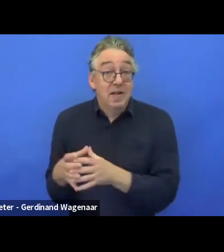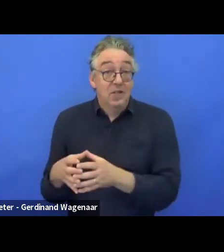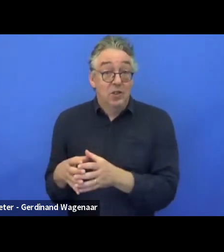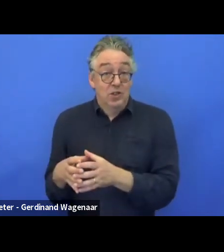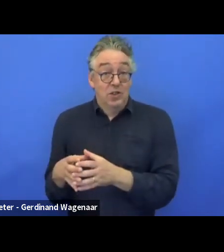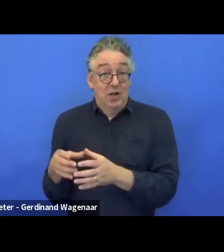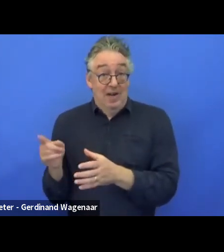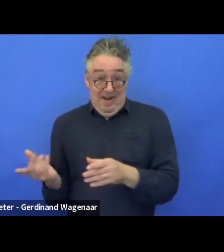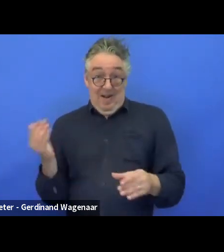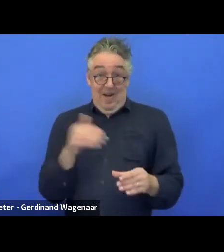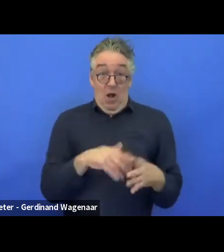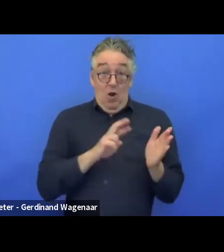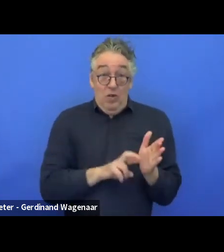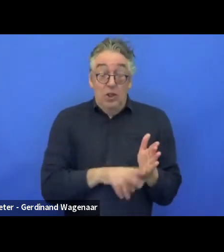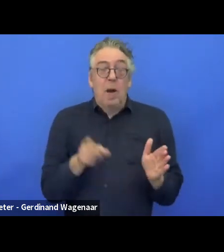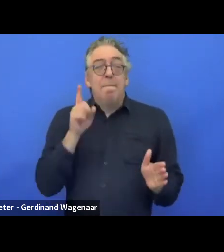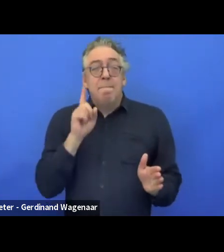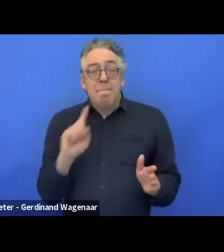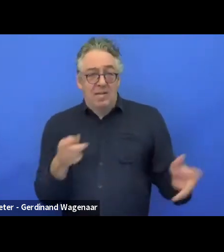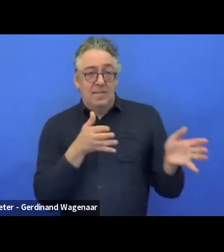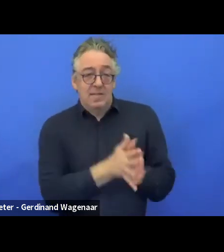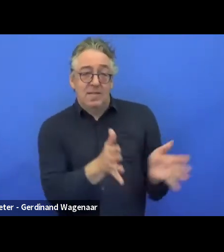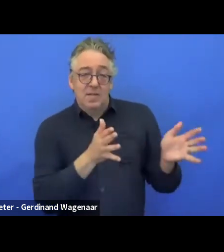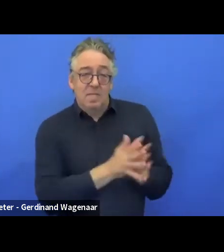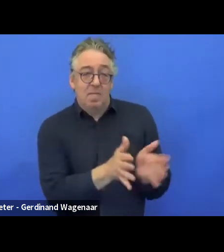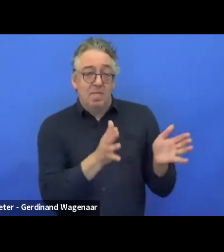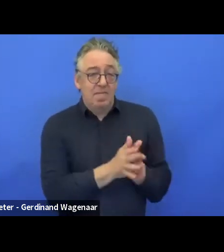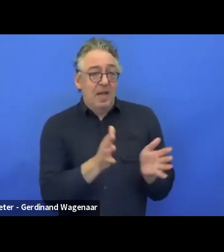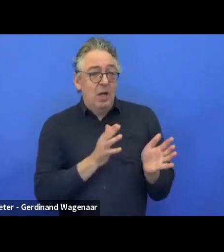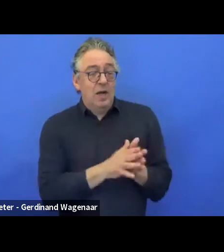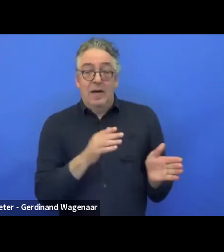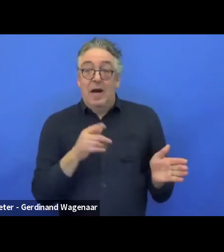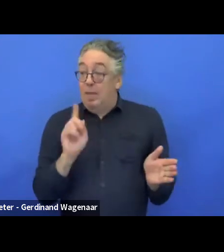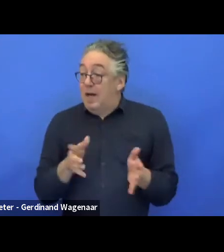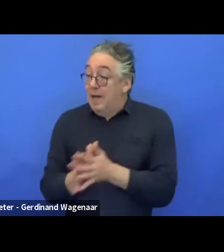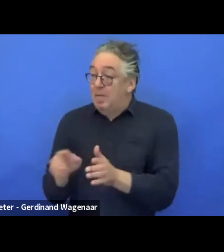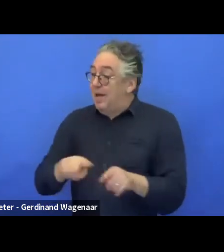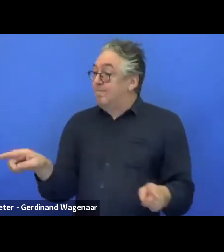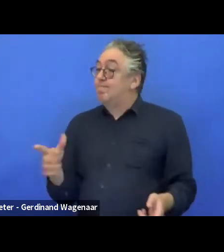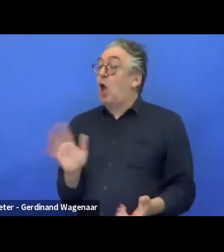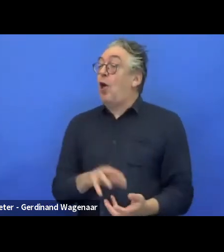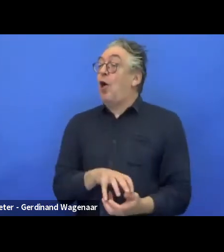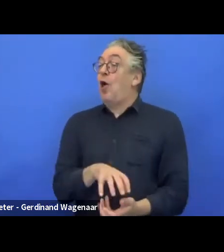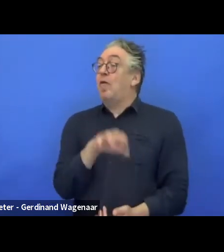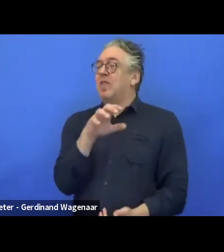to explain the end-users that the avatars will never replace the human.